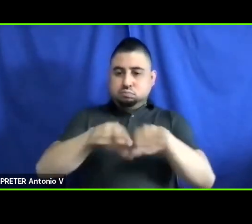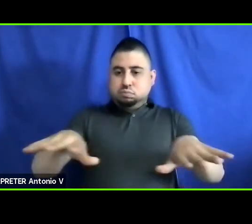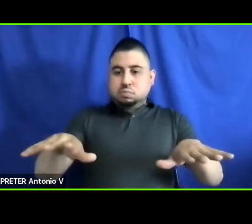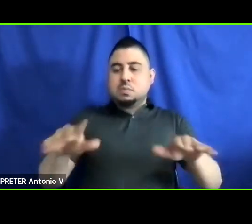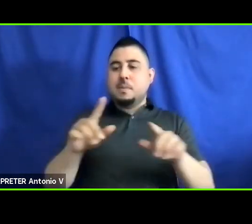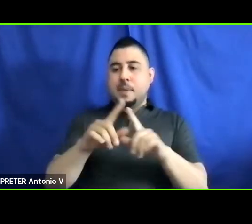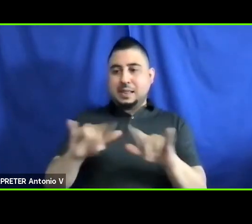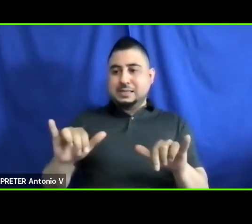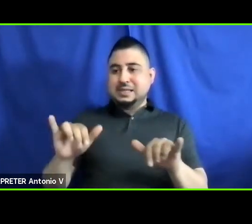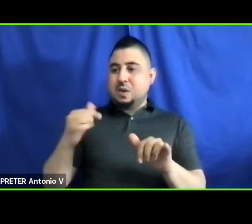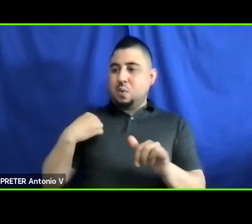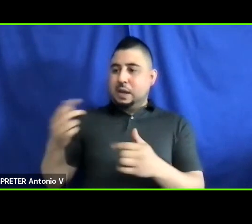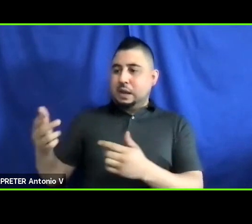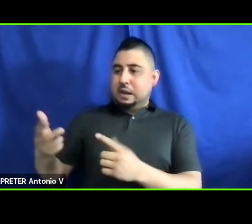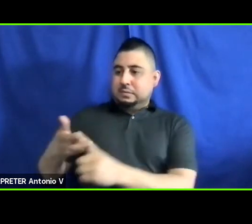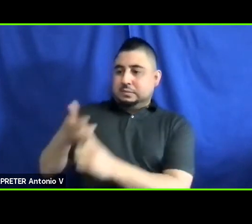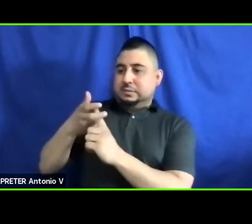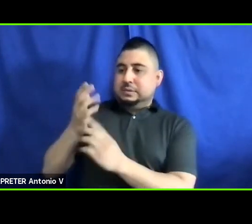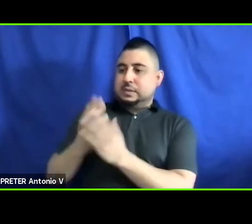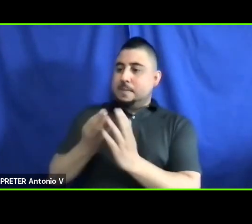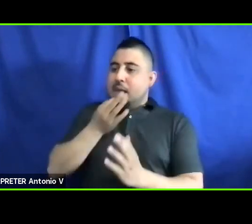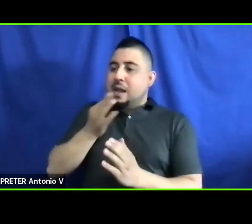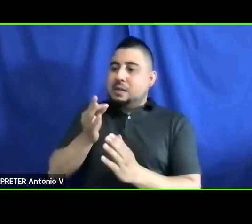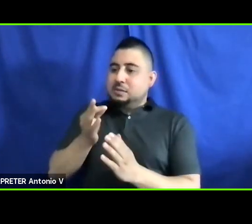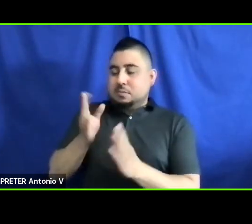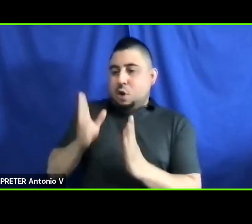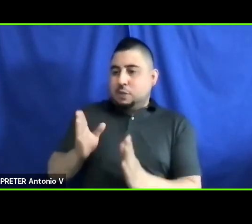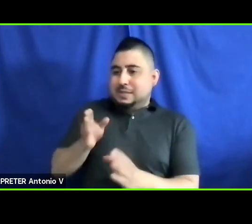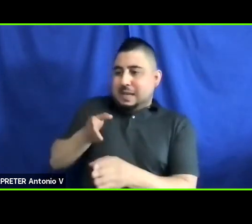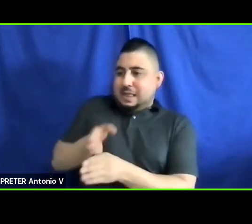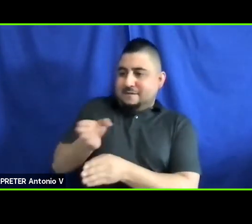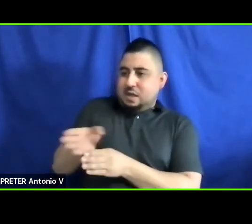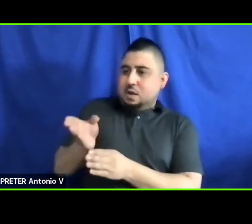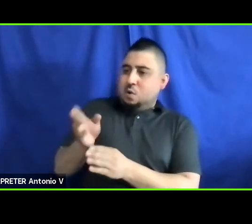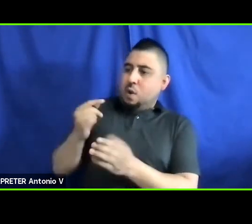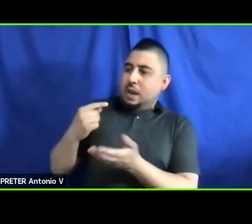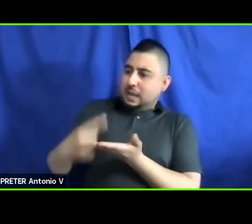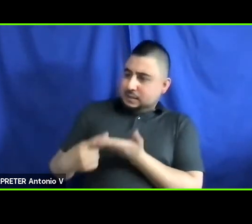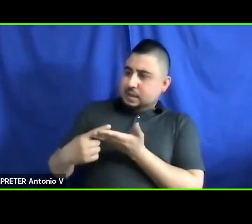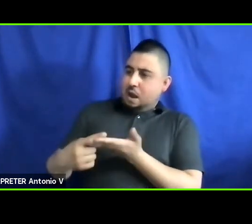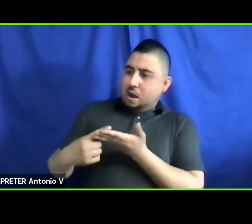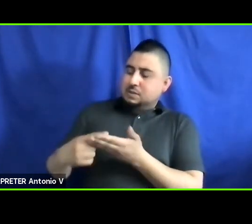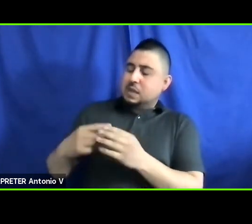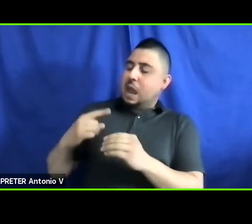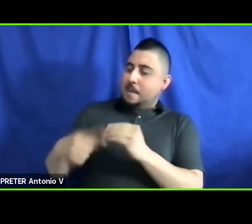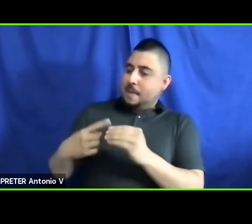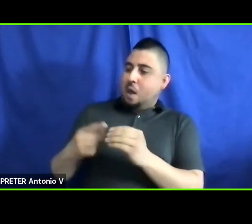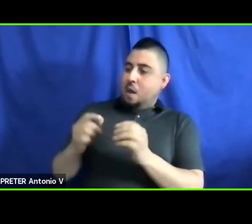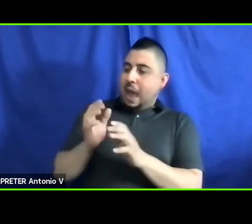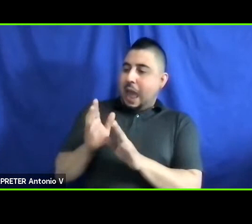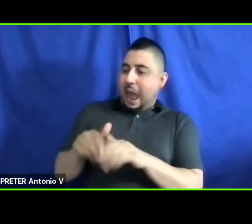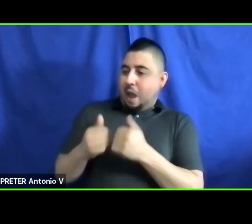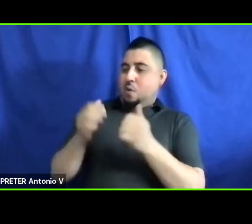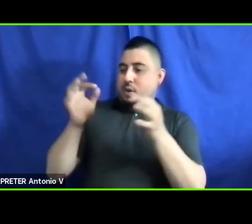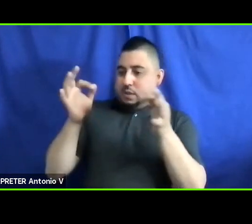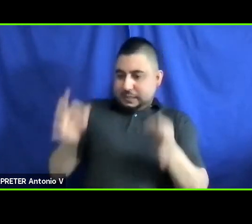in the field to -- to -- have the conversation so we can decide, we can decide -- accessible